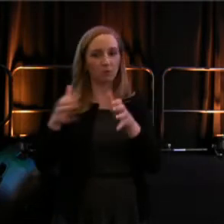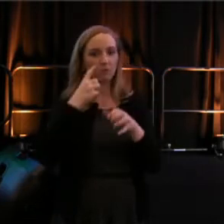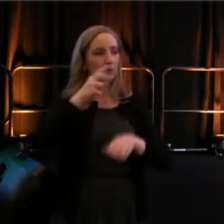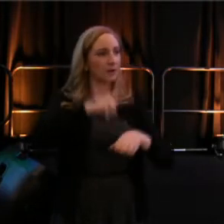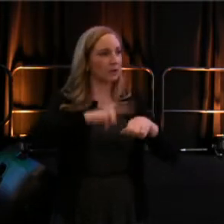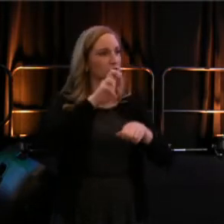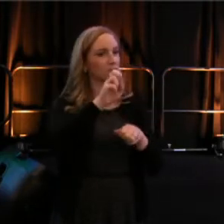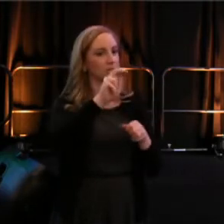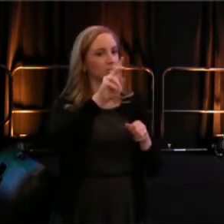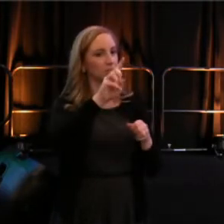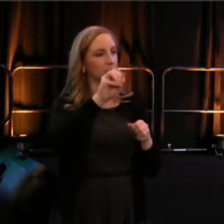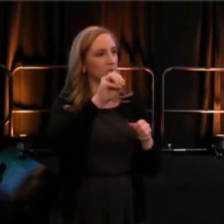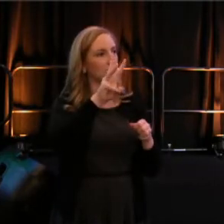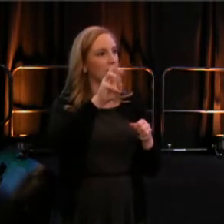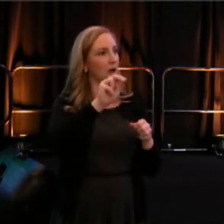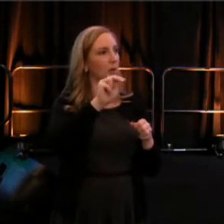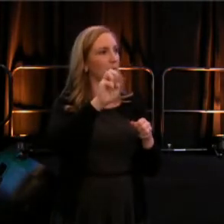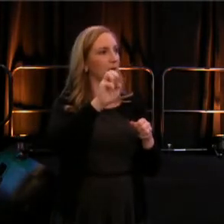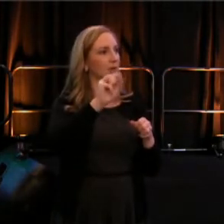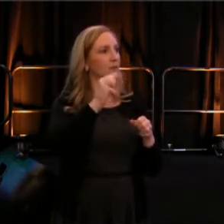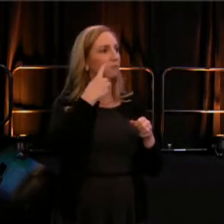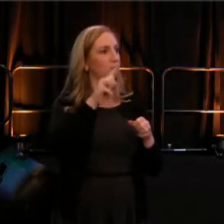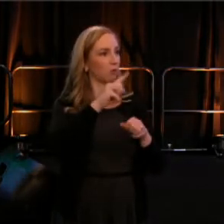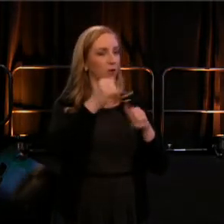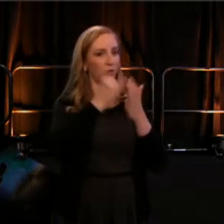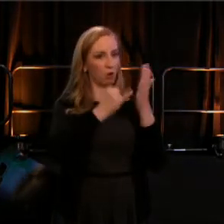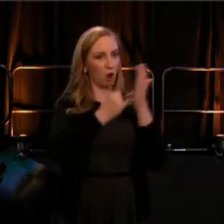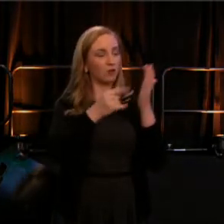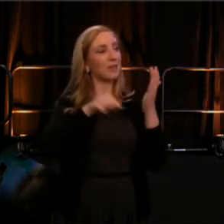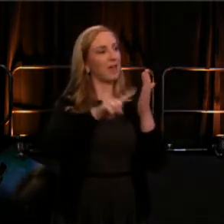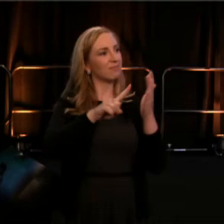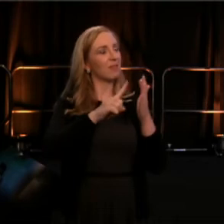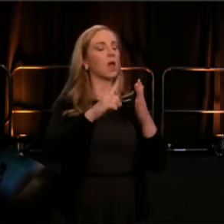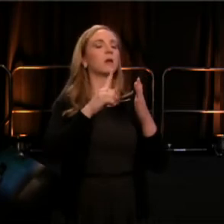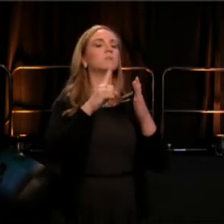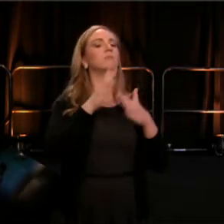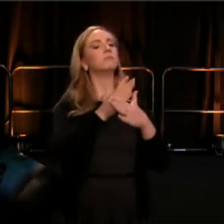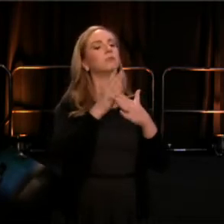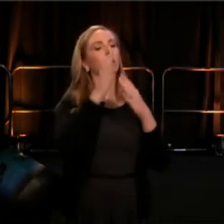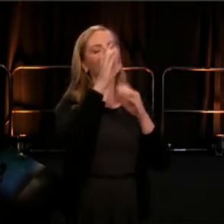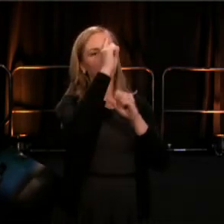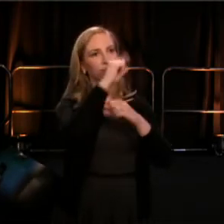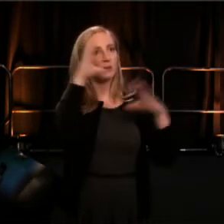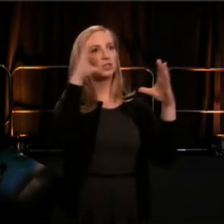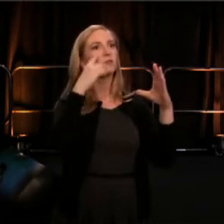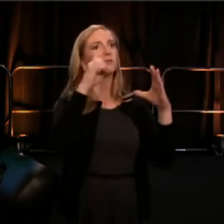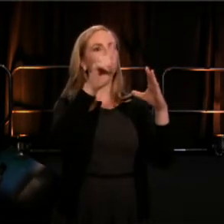where our inaugural cohort shared a vision, developed over the last three years for racial equity,